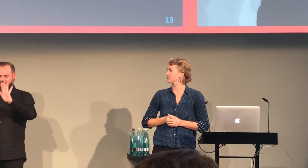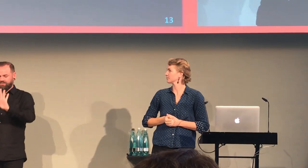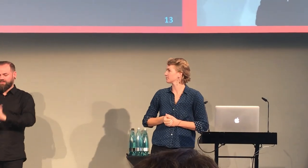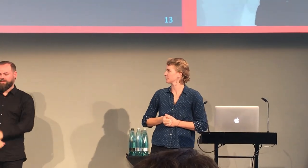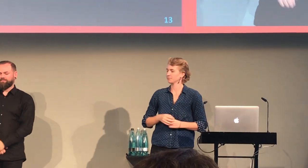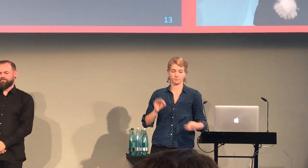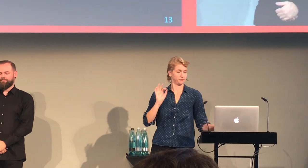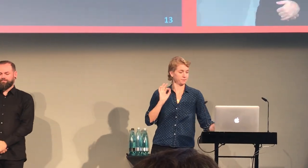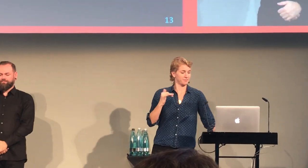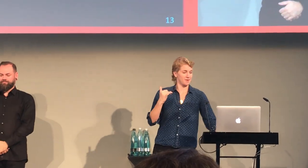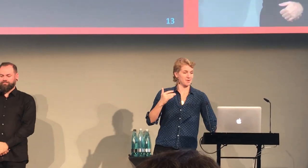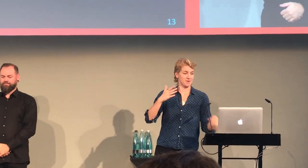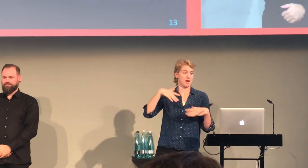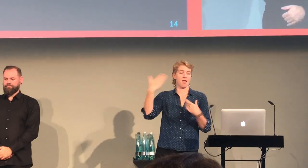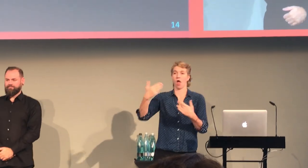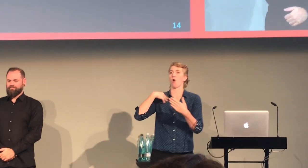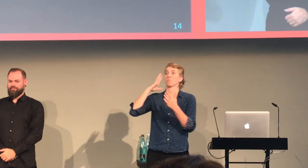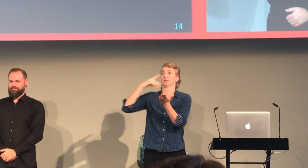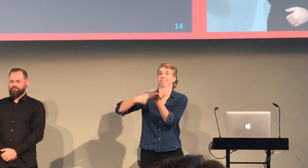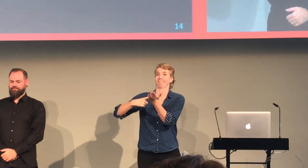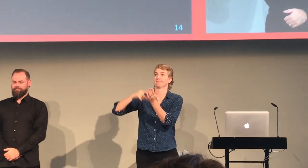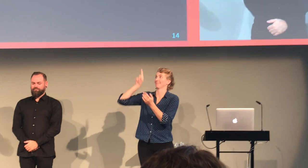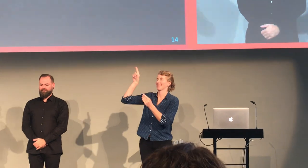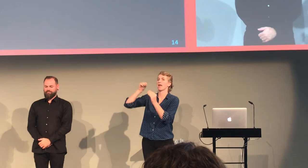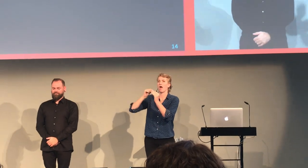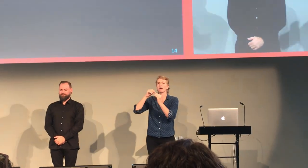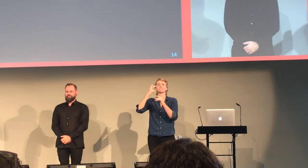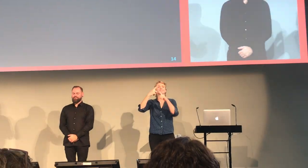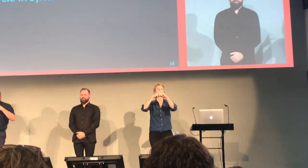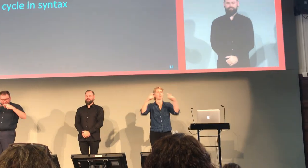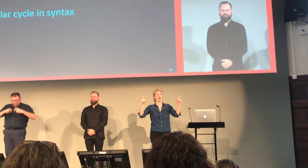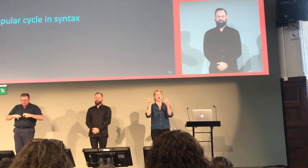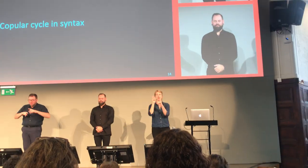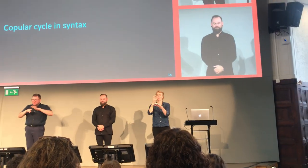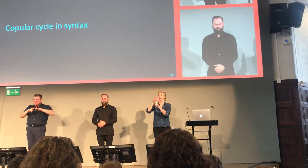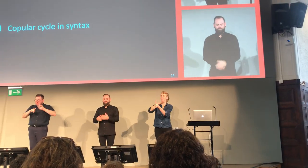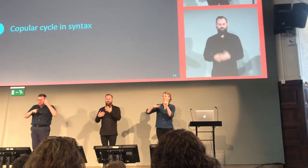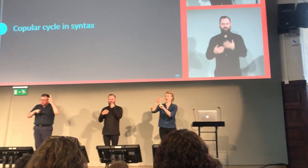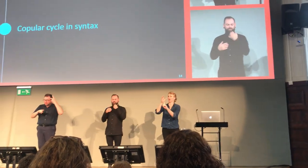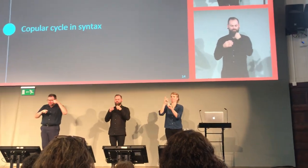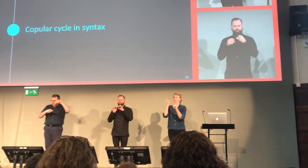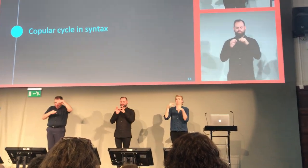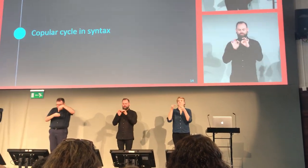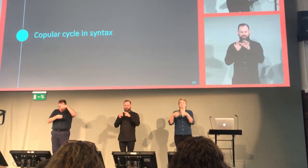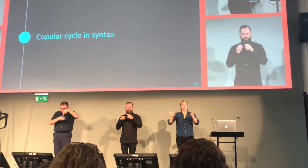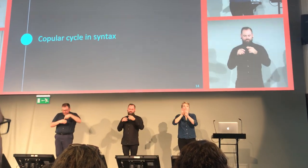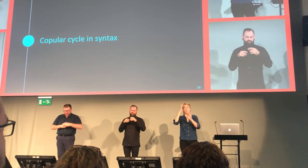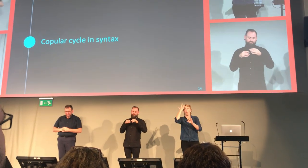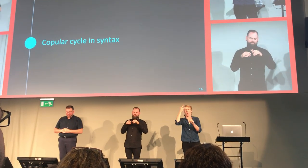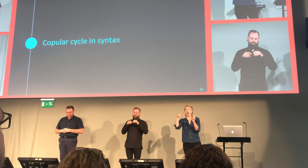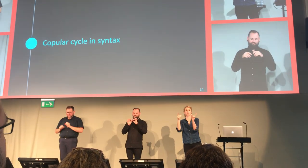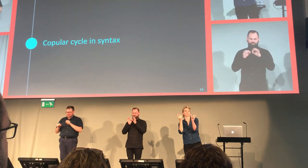I will not be elaborating too much on those. Instead, I would like to discuss the syntax contact,